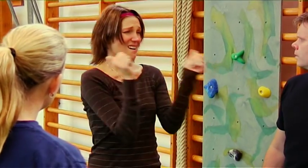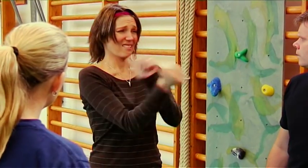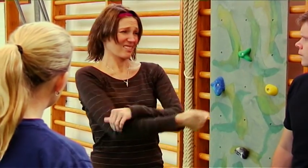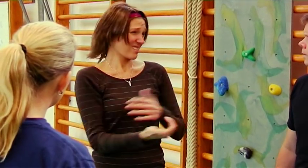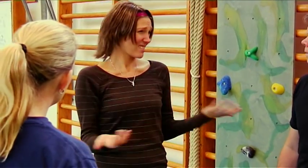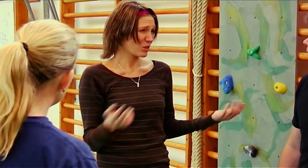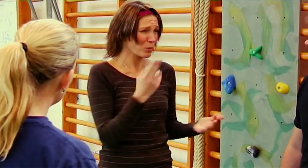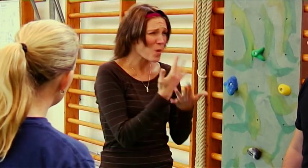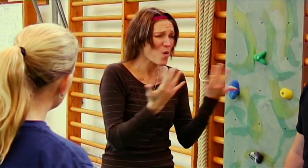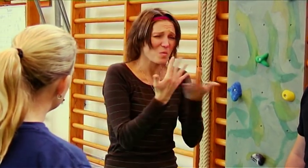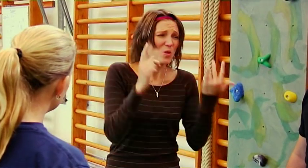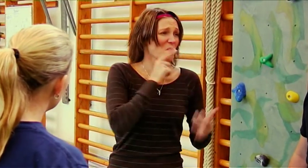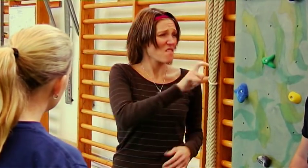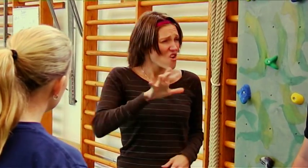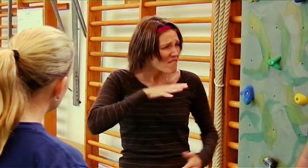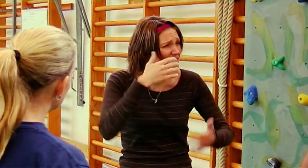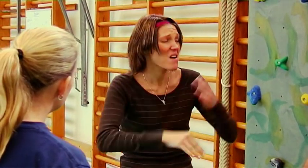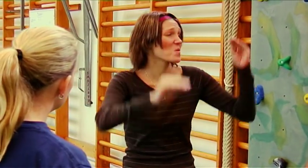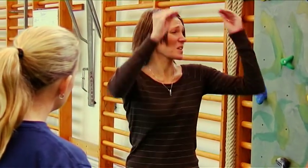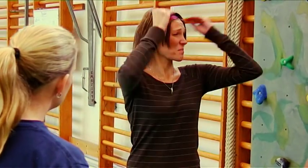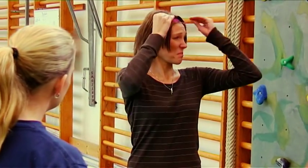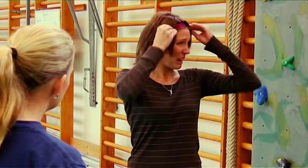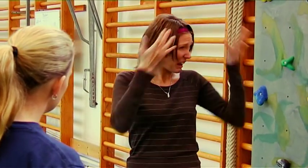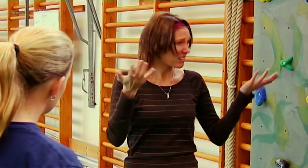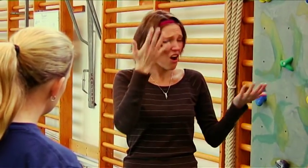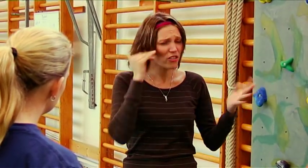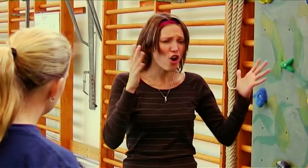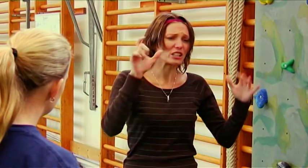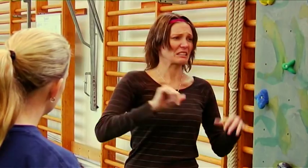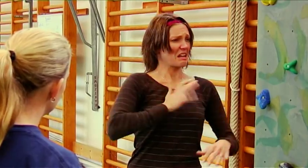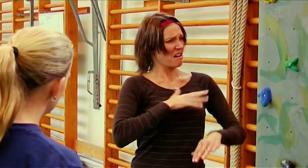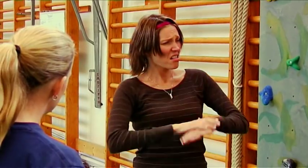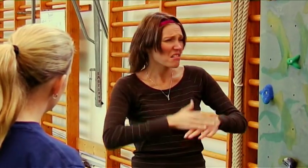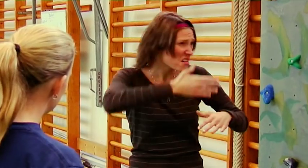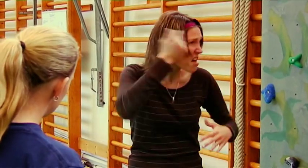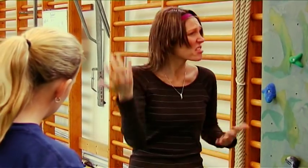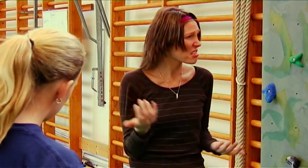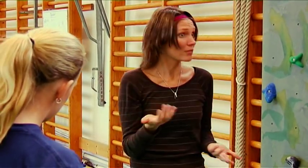Now, a lot of deaf people got education and can manage on their own. A long time ago-